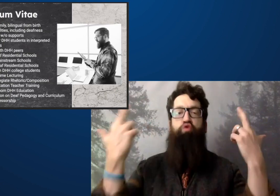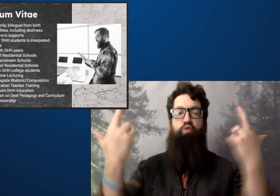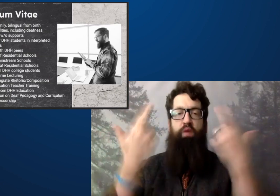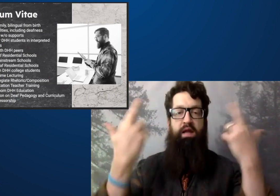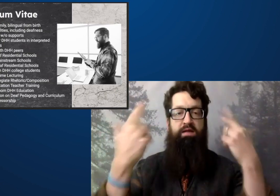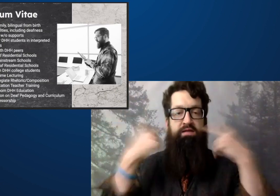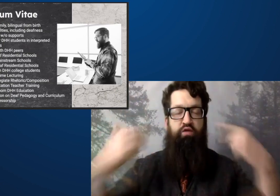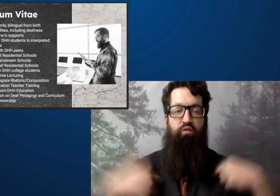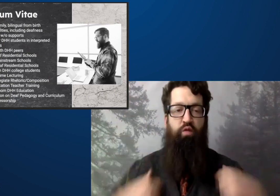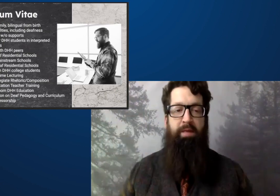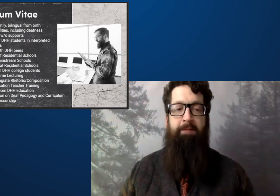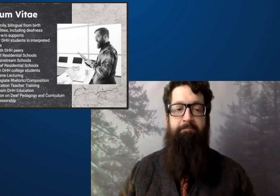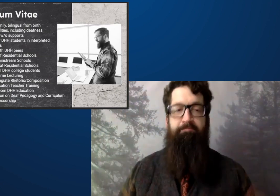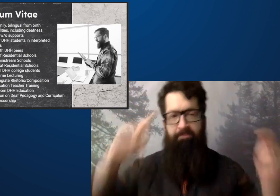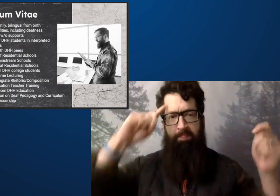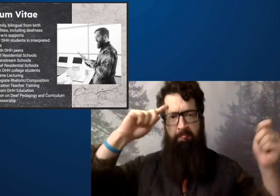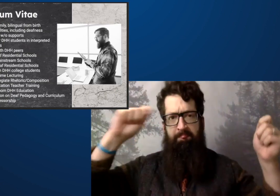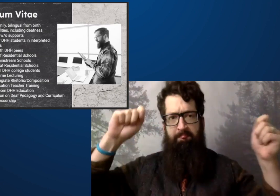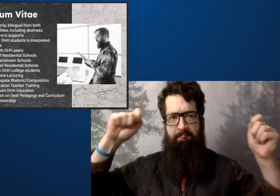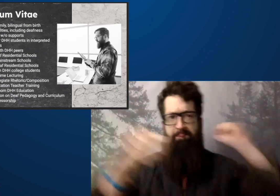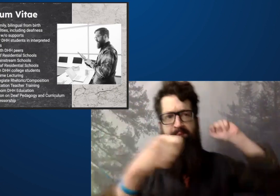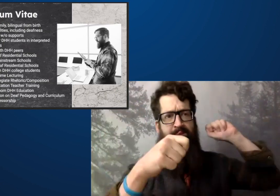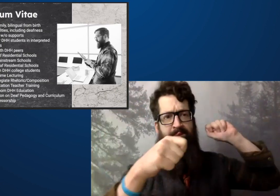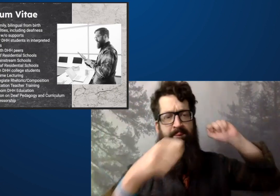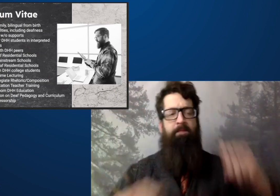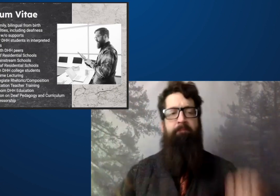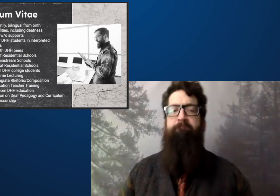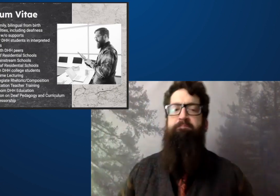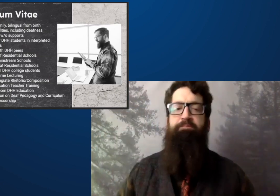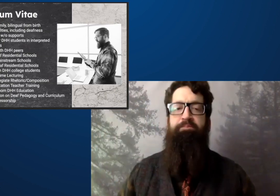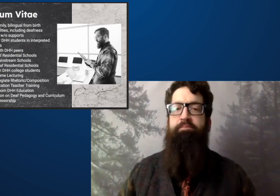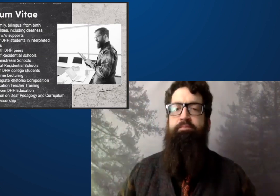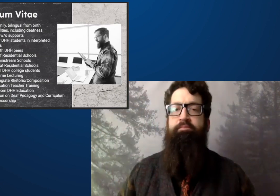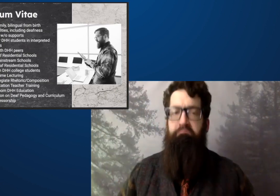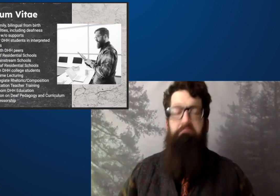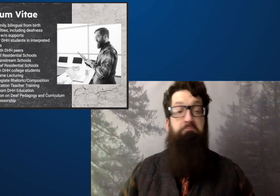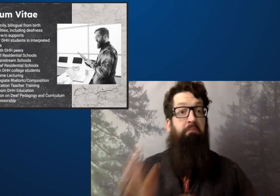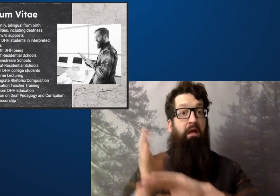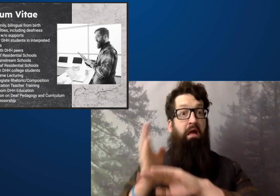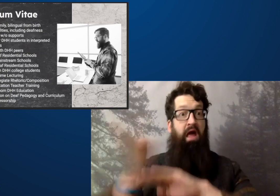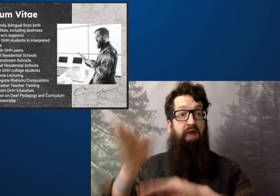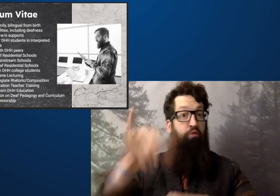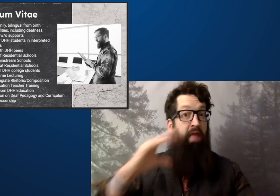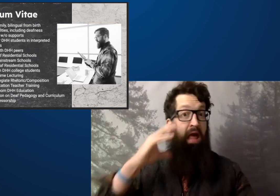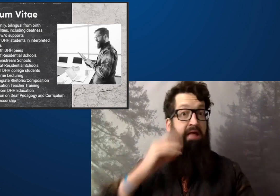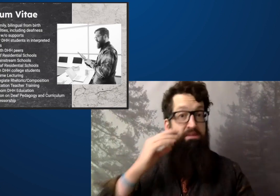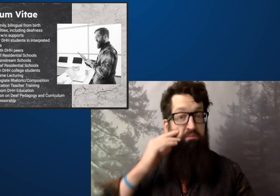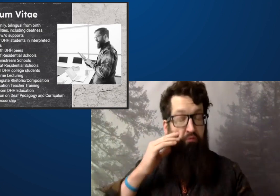I was missing a large portion of the content from the courses that was there. So it became a bit of a mind shift for me.